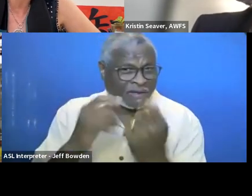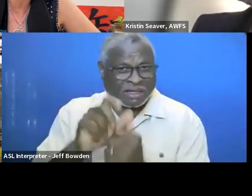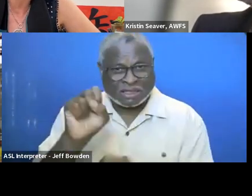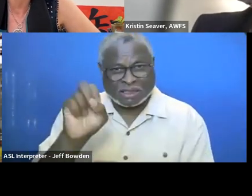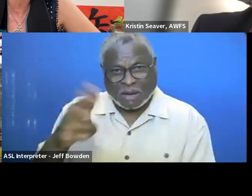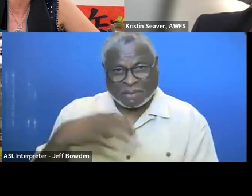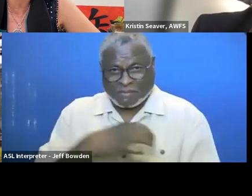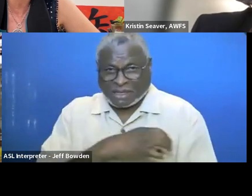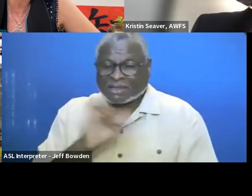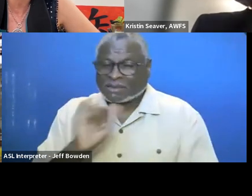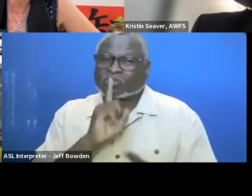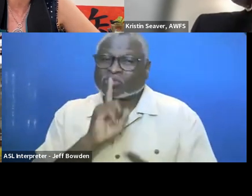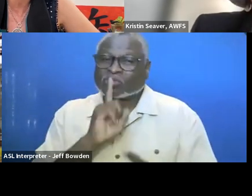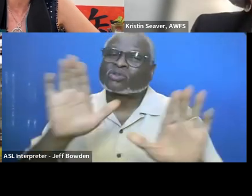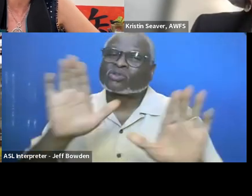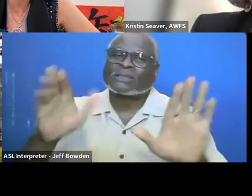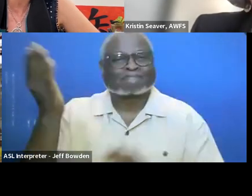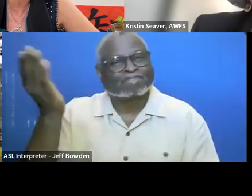because this has been tremendously informative.